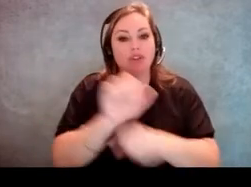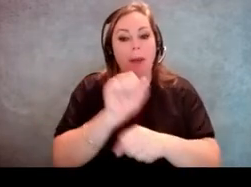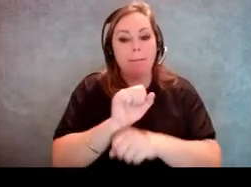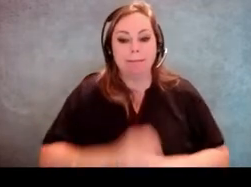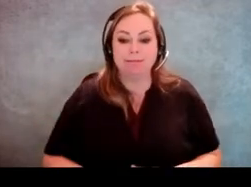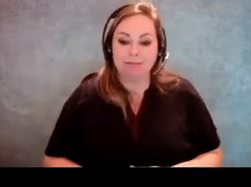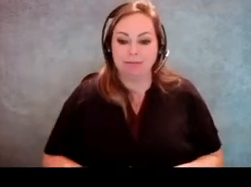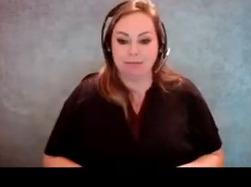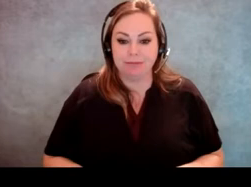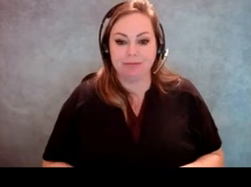So there you go.